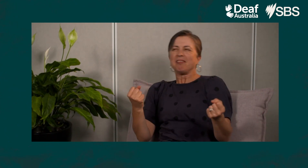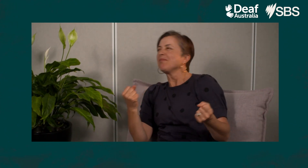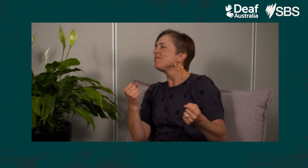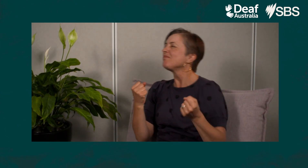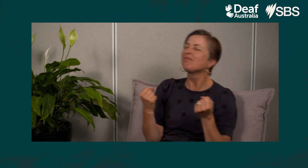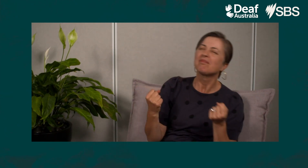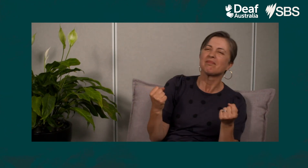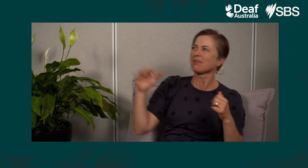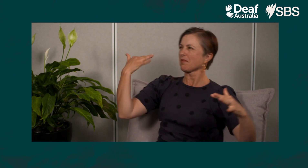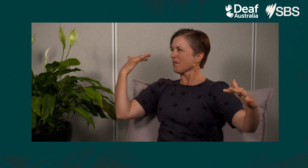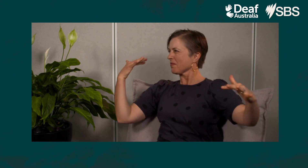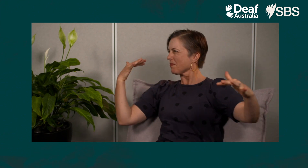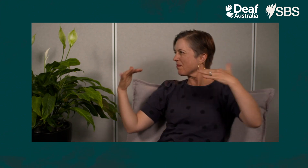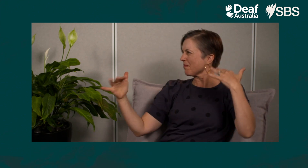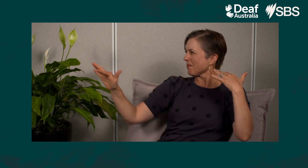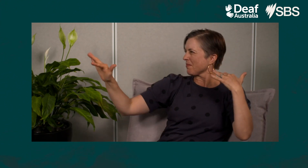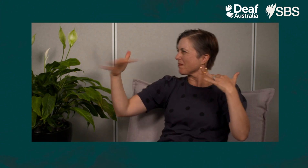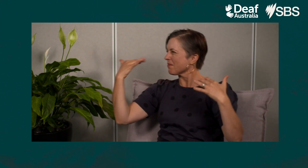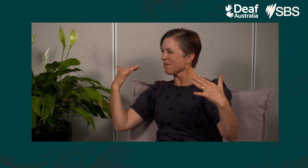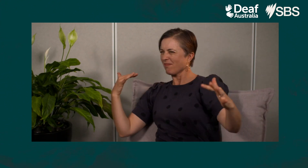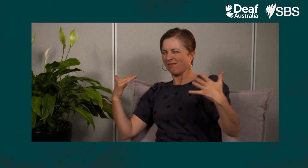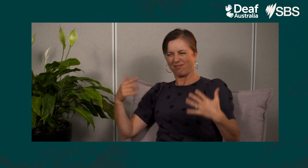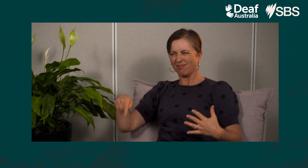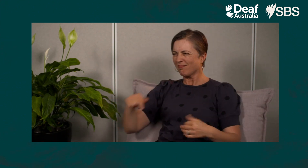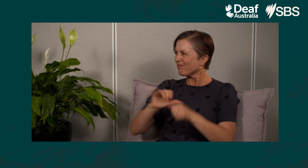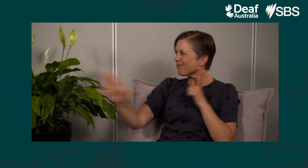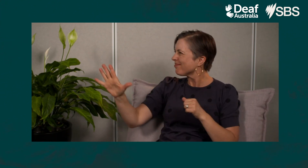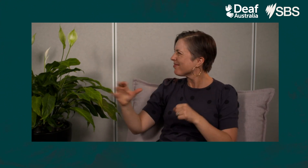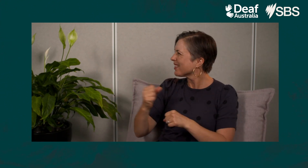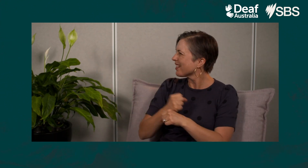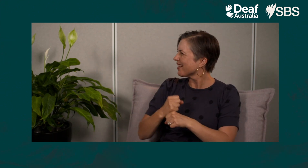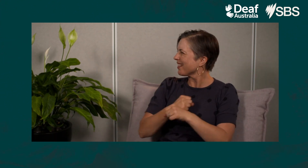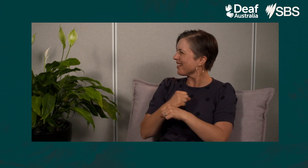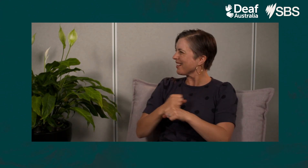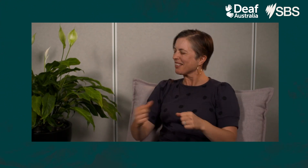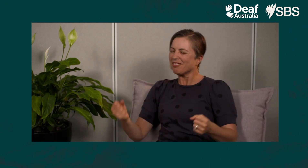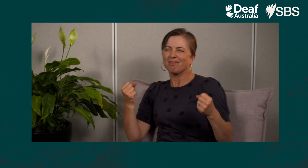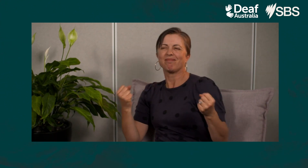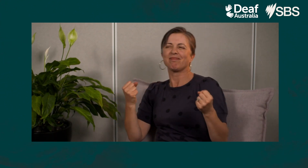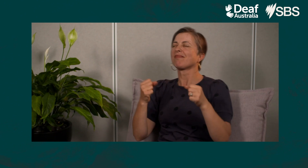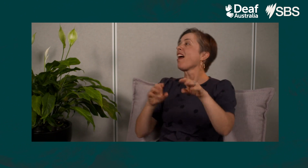So he was driving along and getting a lot of attention from people. And he thought this is the best car ever.